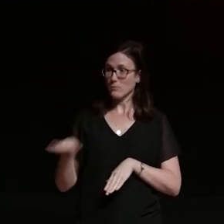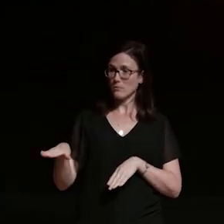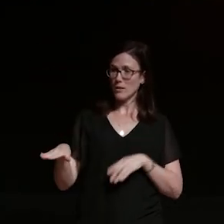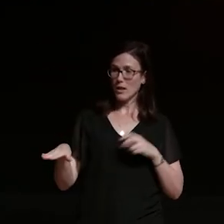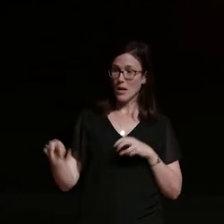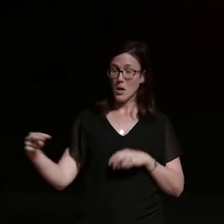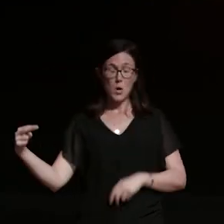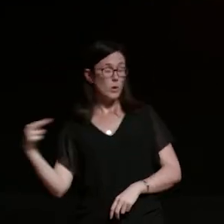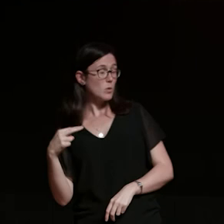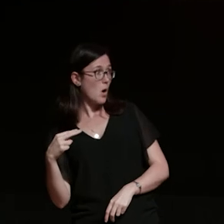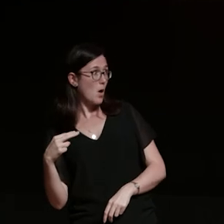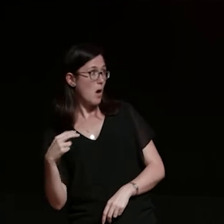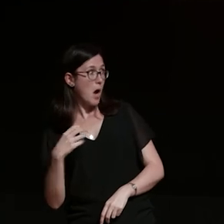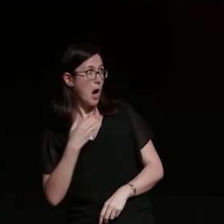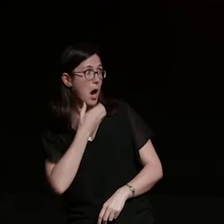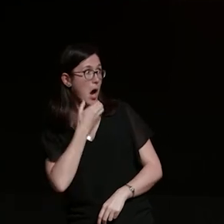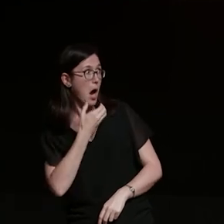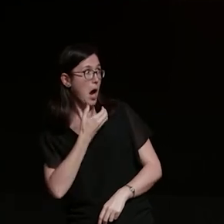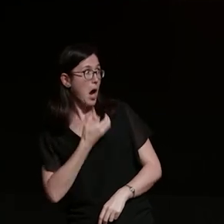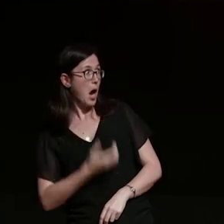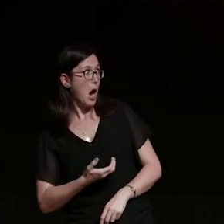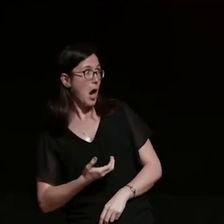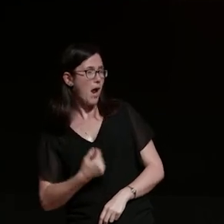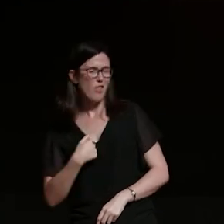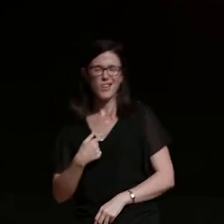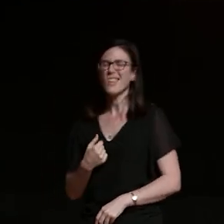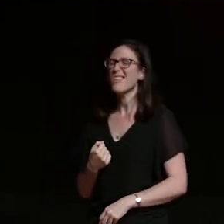in so much shock and at the time i was chuffed but it's probably because i was still wearing